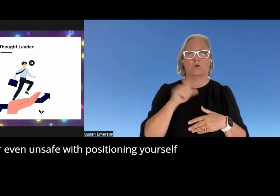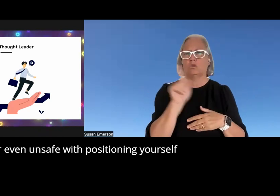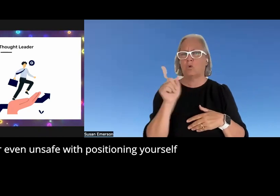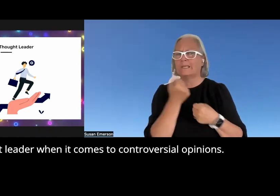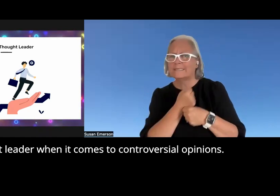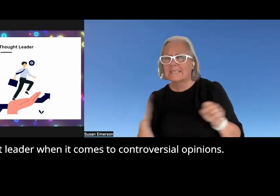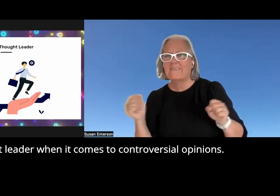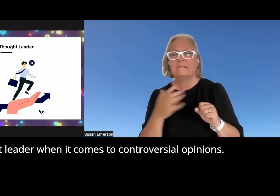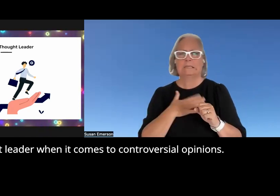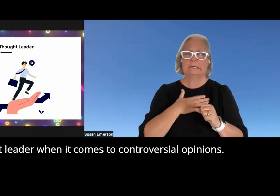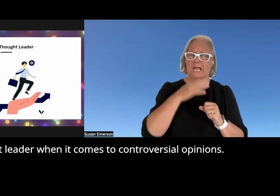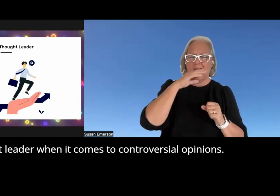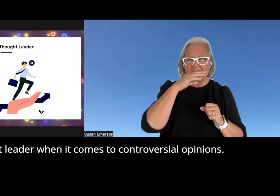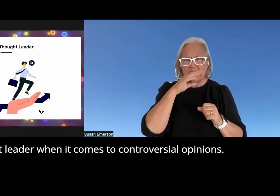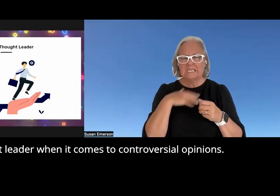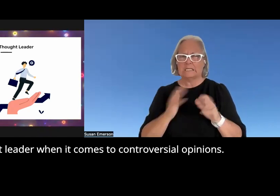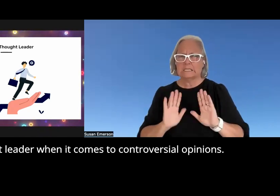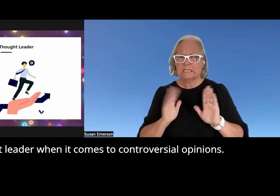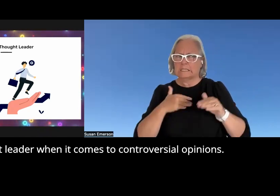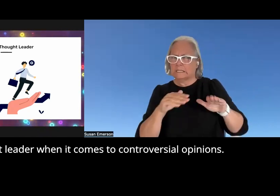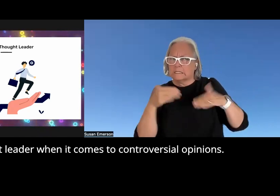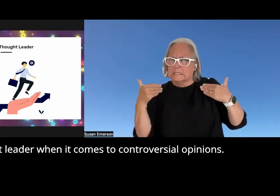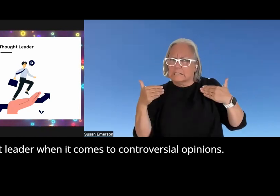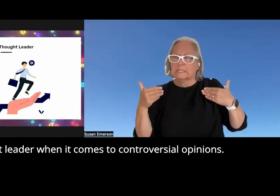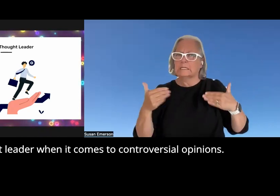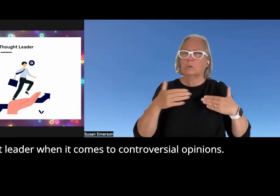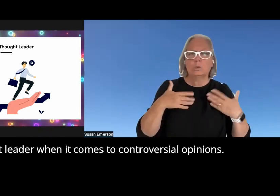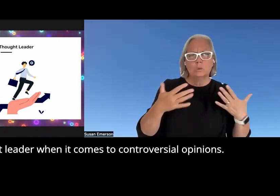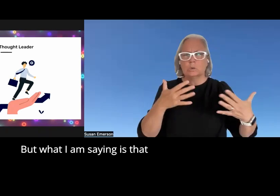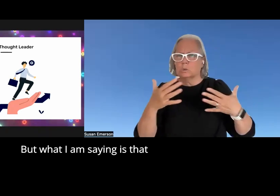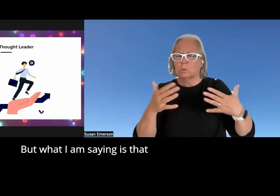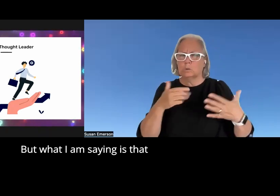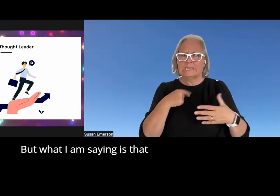yourself as a as a as a thought leader when it comes to controversial opinions but what I am